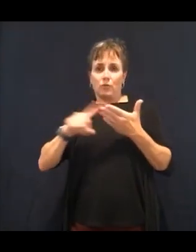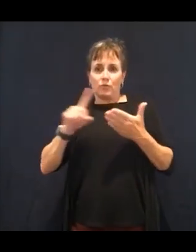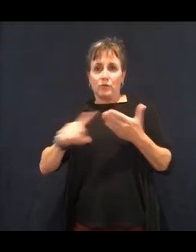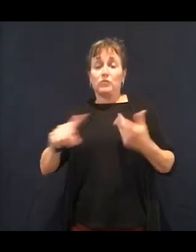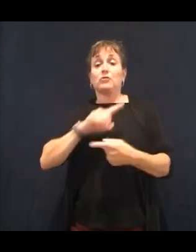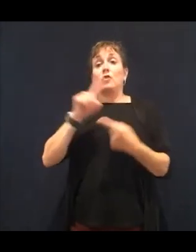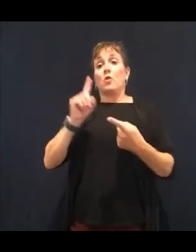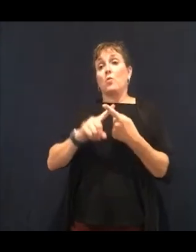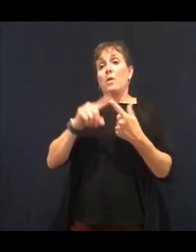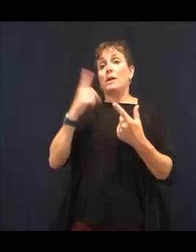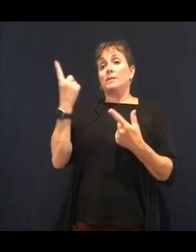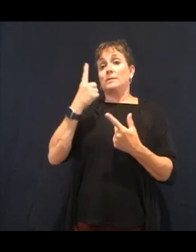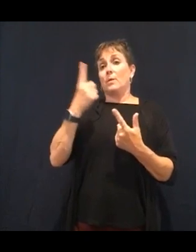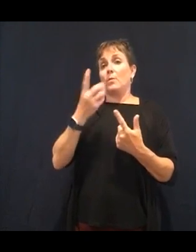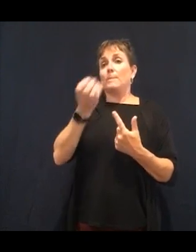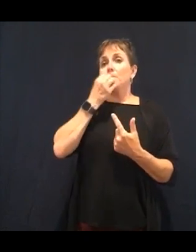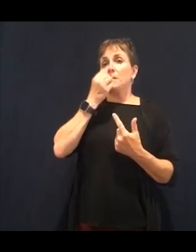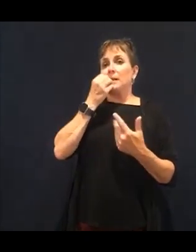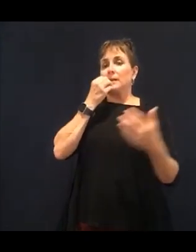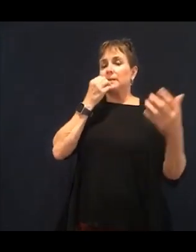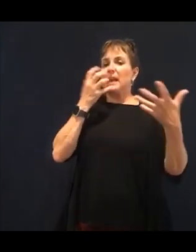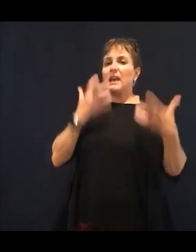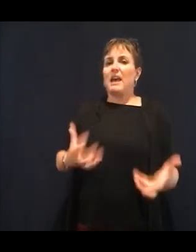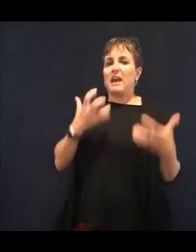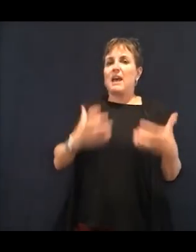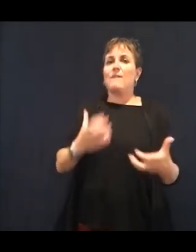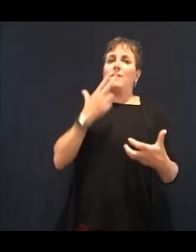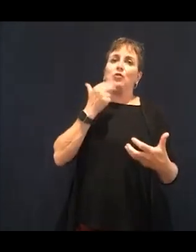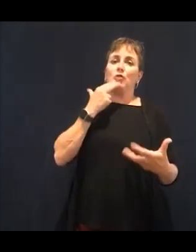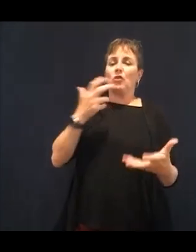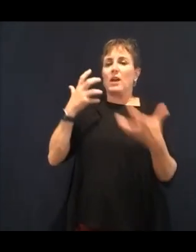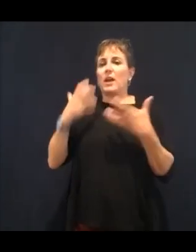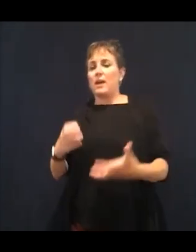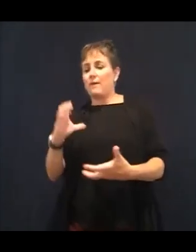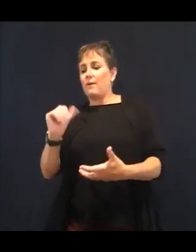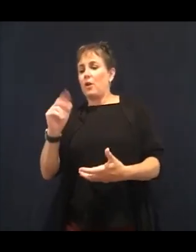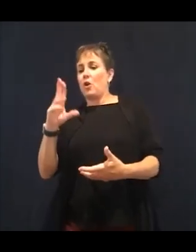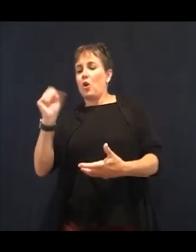exchange, bread, crackers, rice,